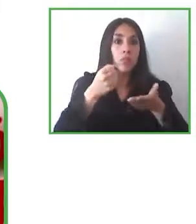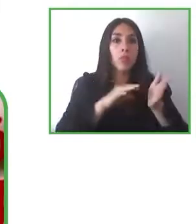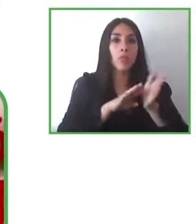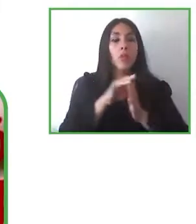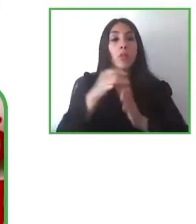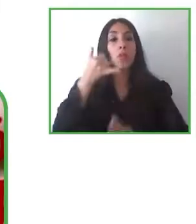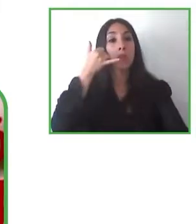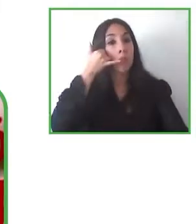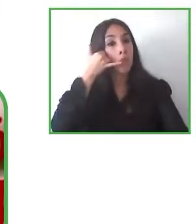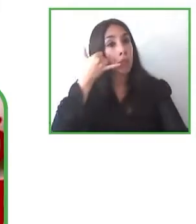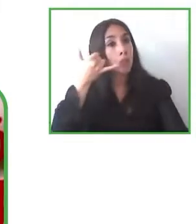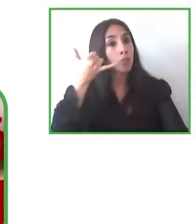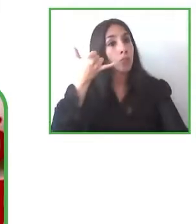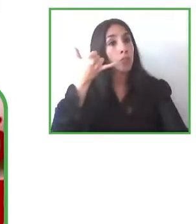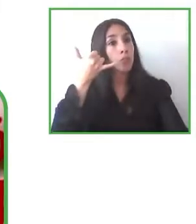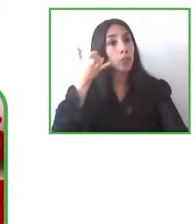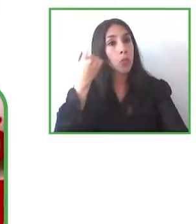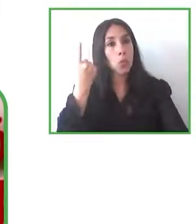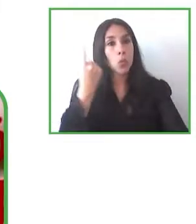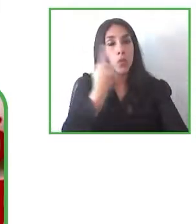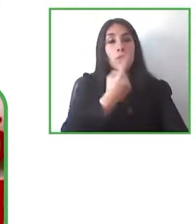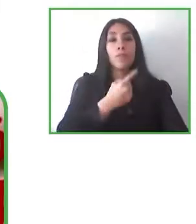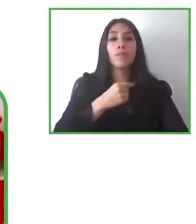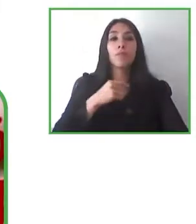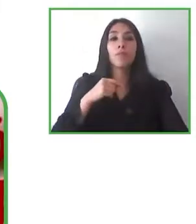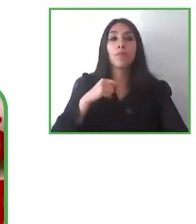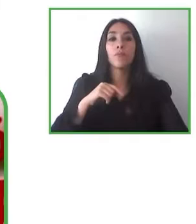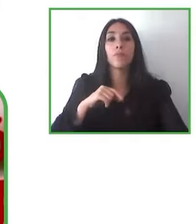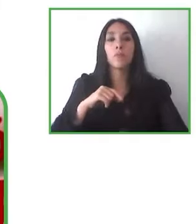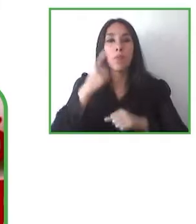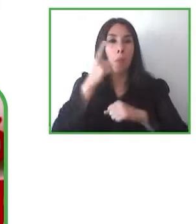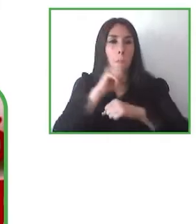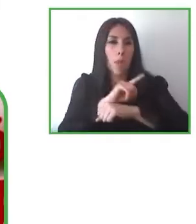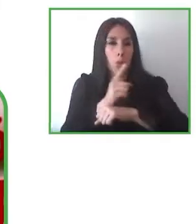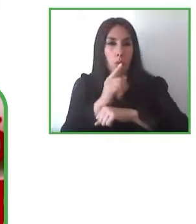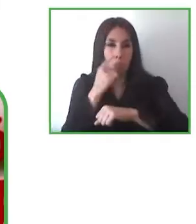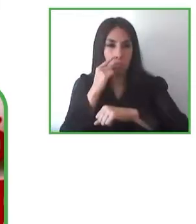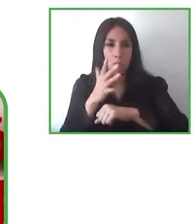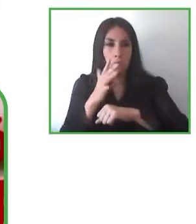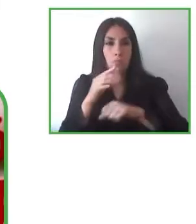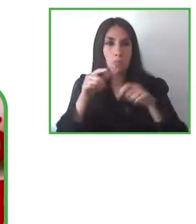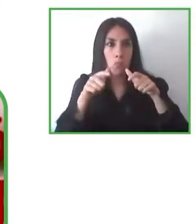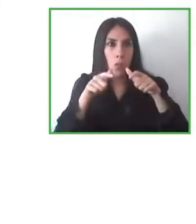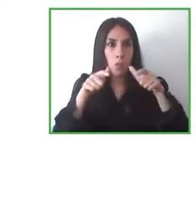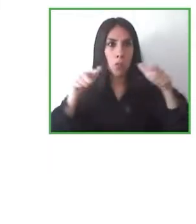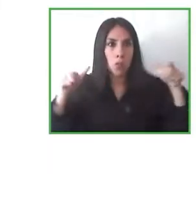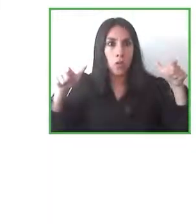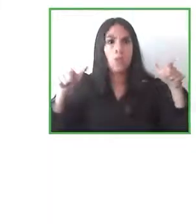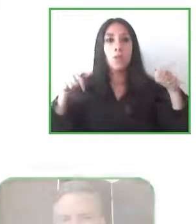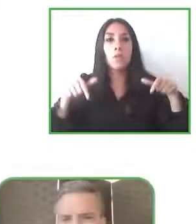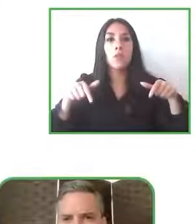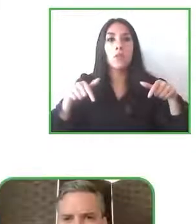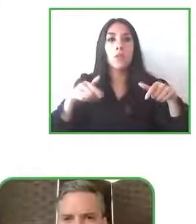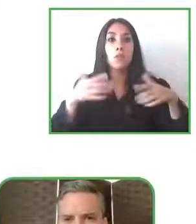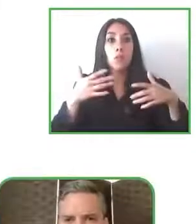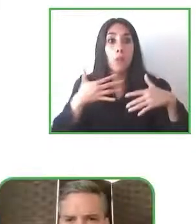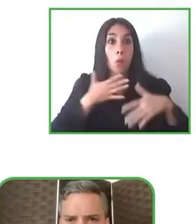continuous progress in terms of technology of the smartphones because they have, they advancing at a very very high speed.